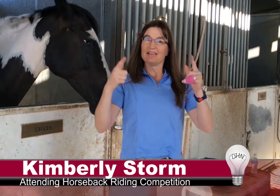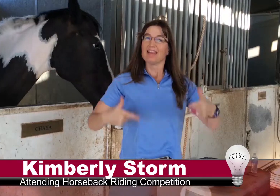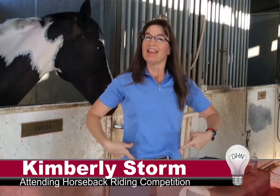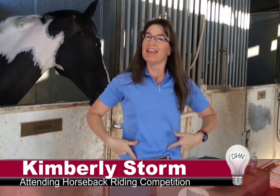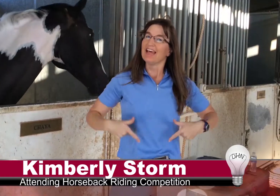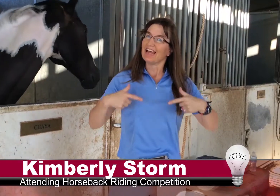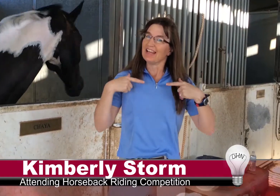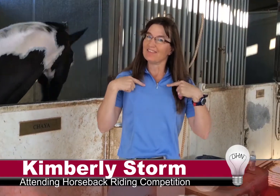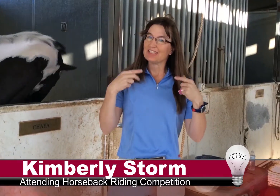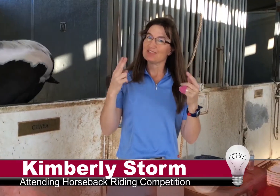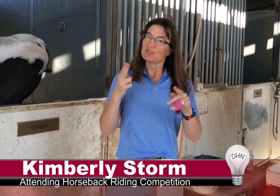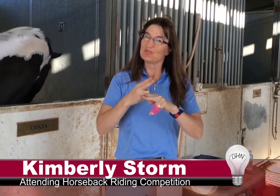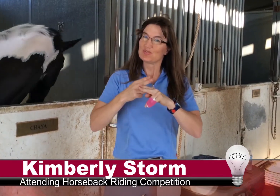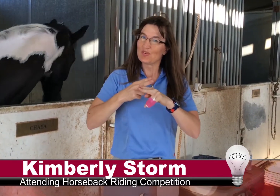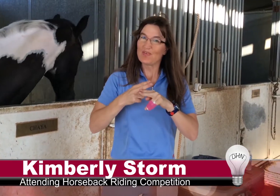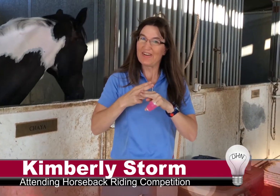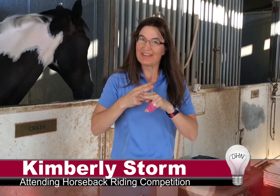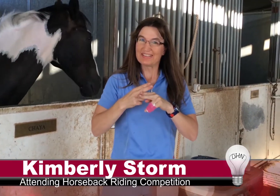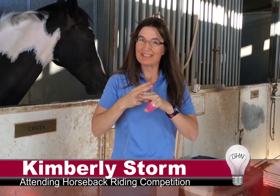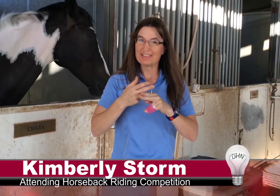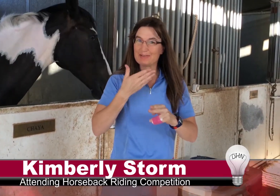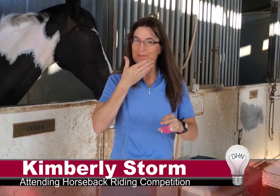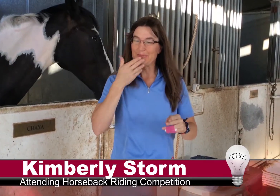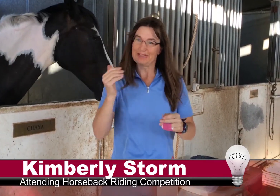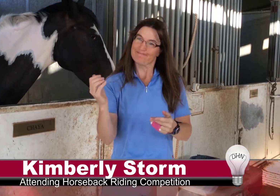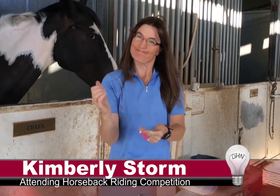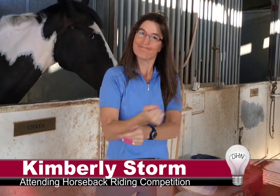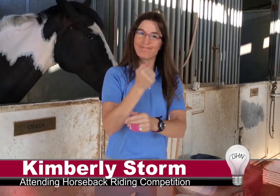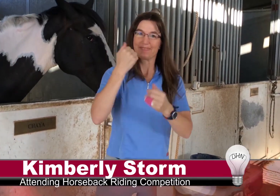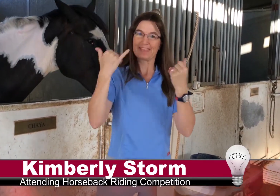Kimberly: "Life is short and you never know what's going to happen.